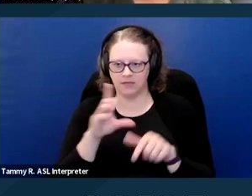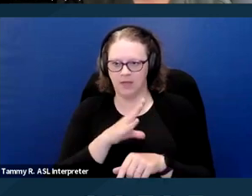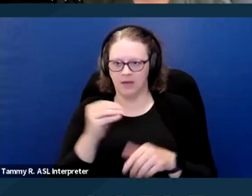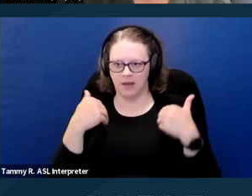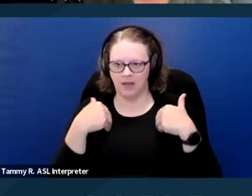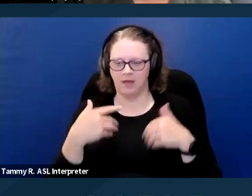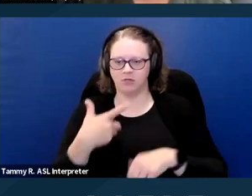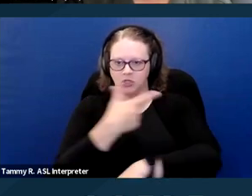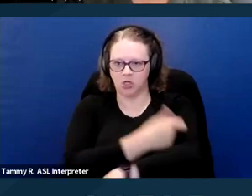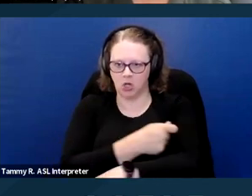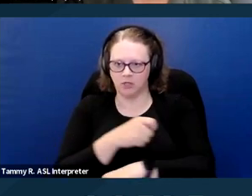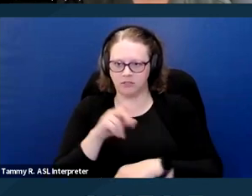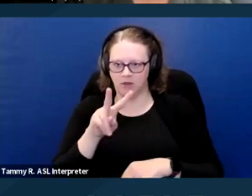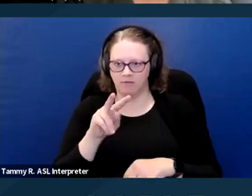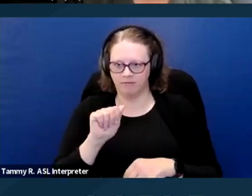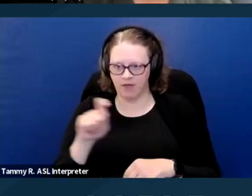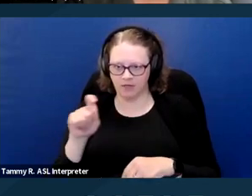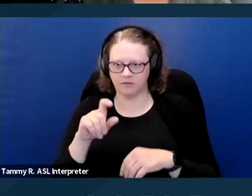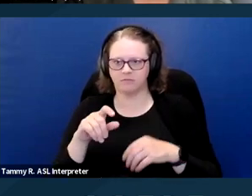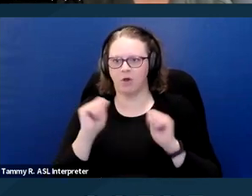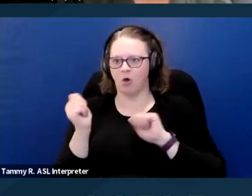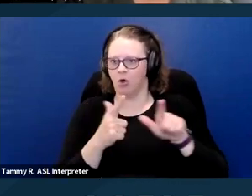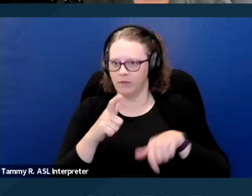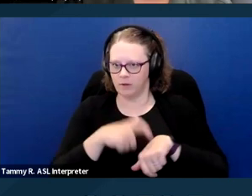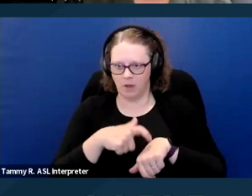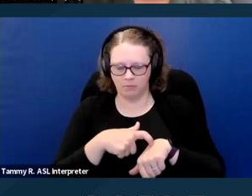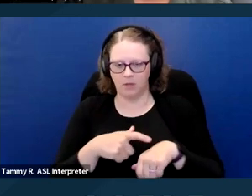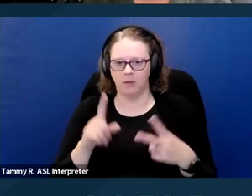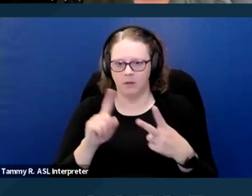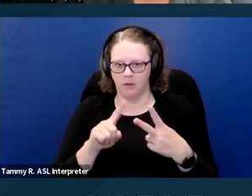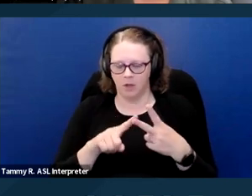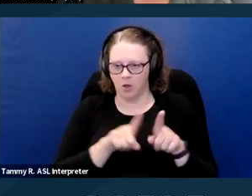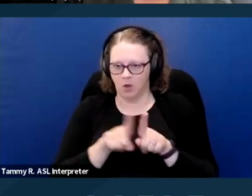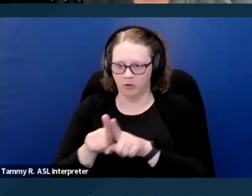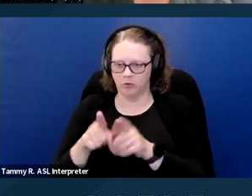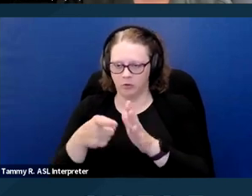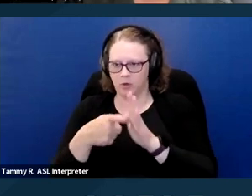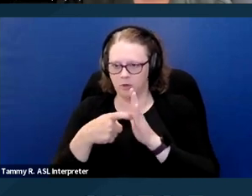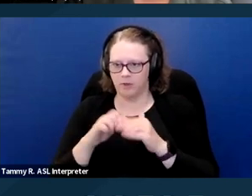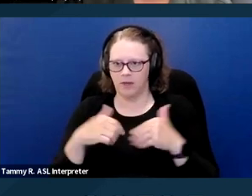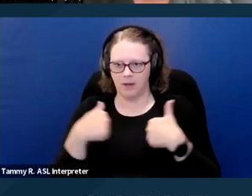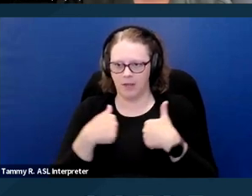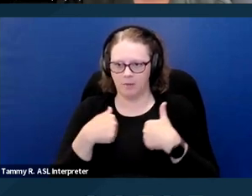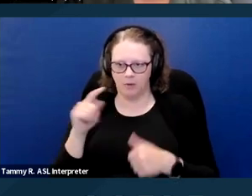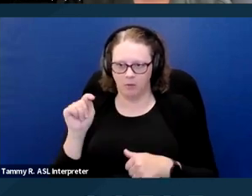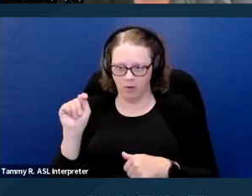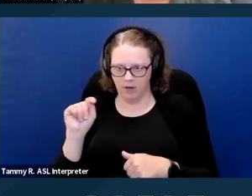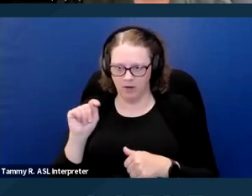vaccinations at all times. It also requires that animal waste that may be accumulated,